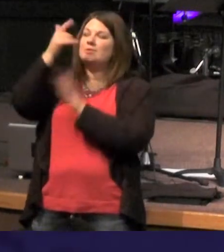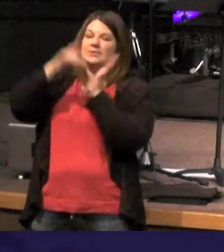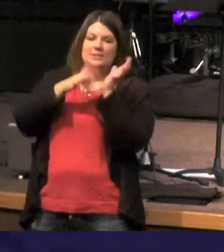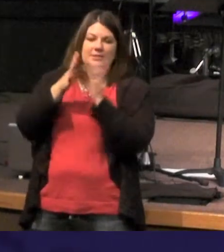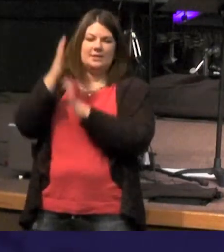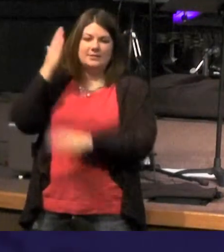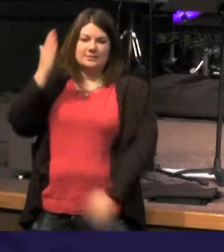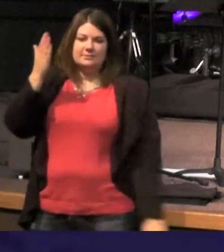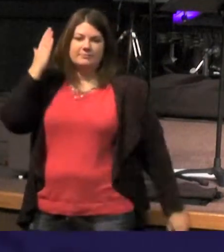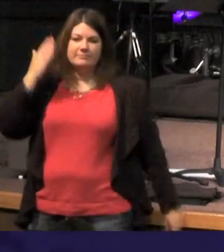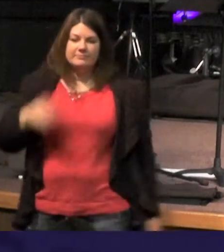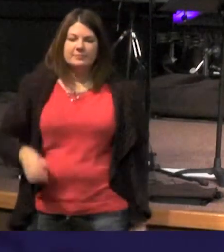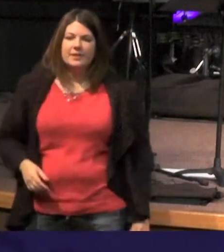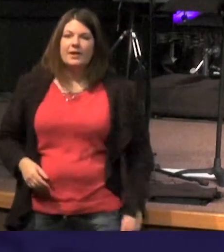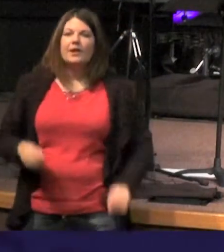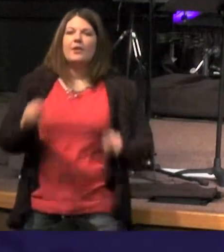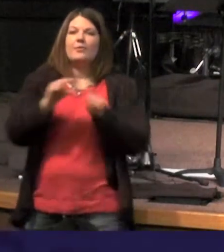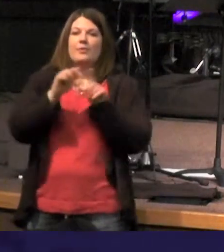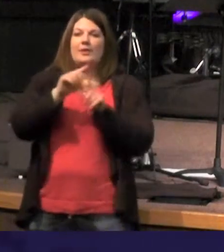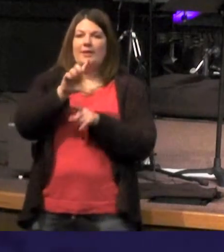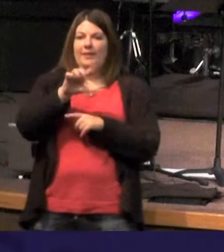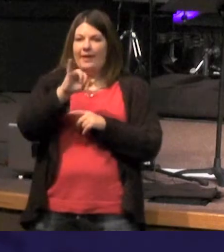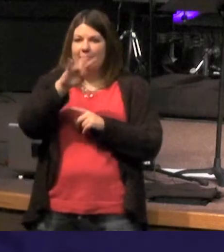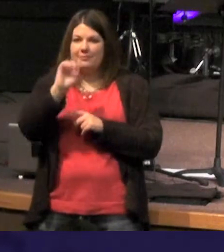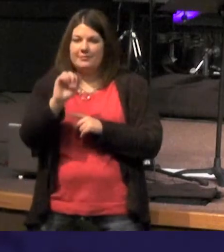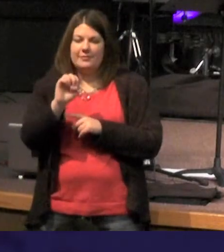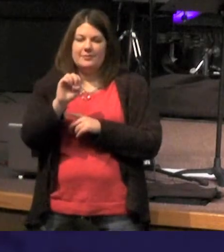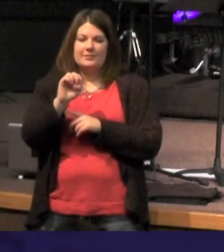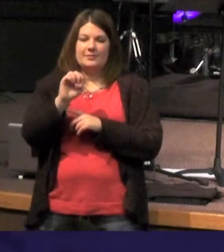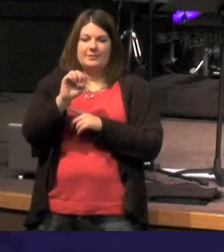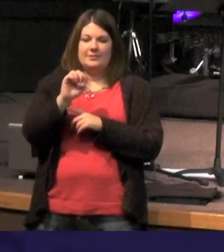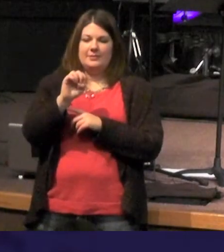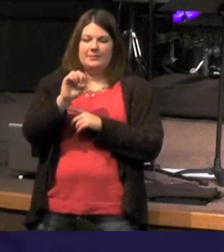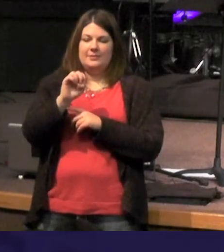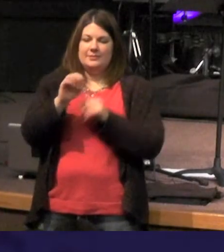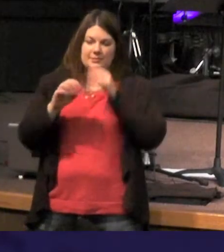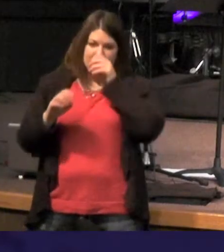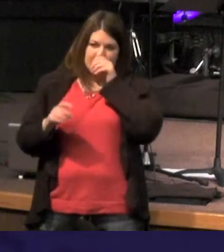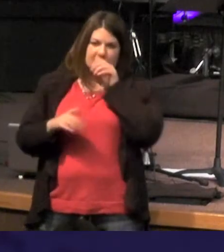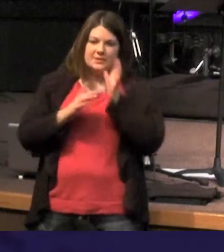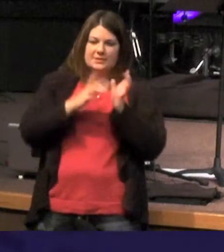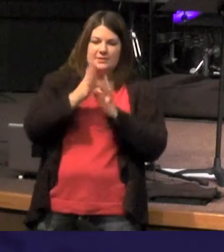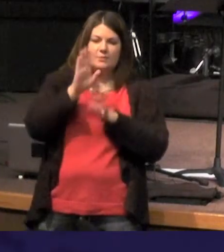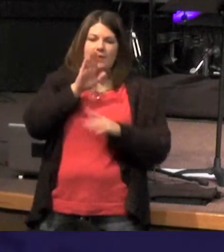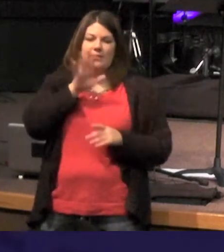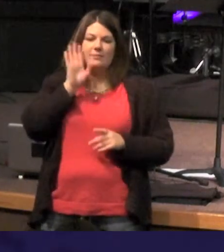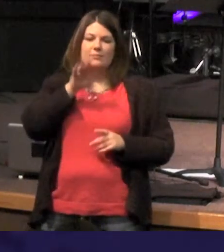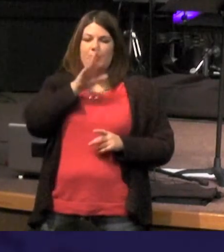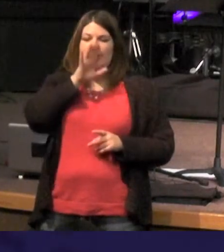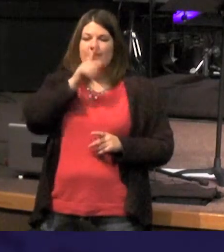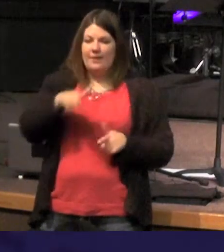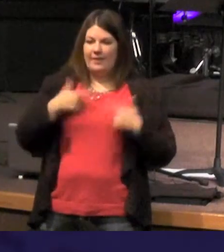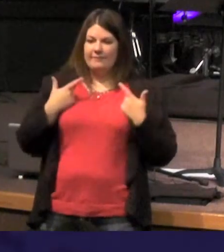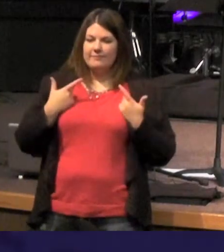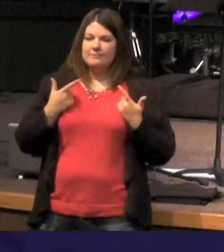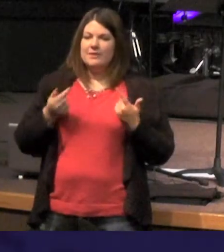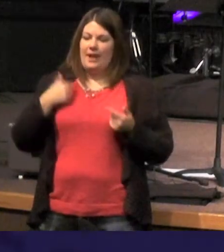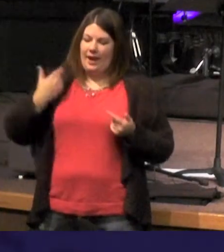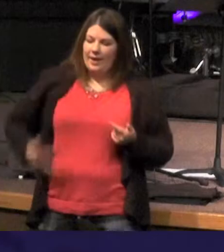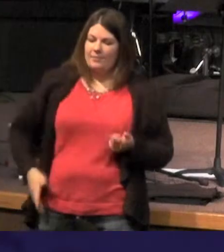and what John is going to do he is going to take those words like life and put those in the mouth of Jesus by saying I am the life